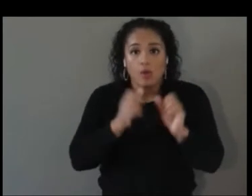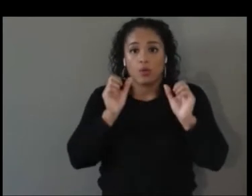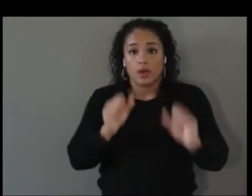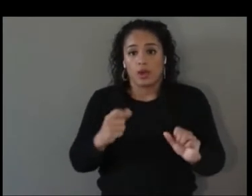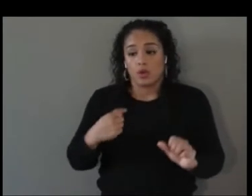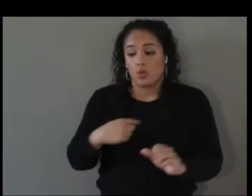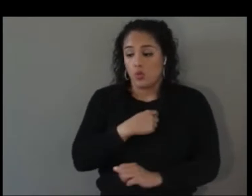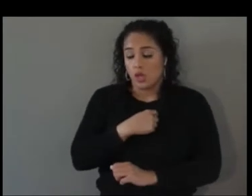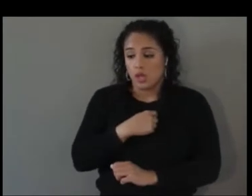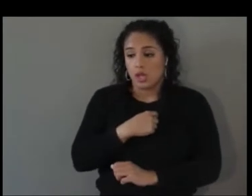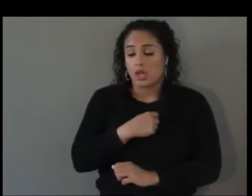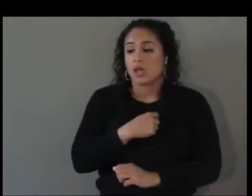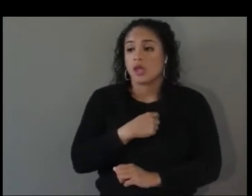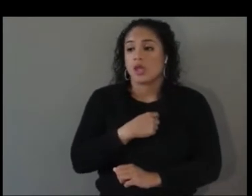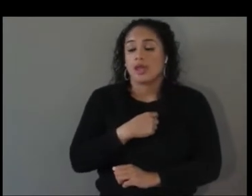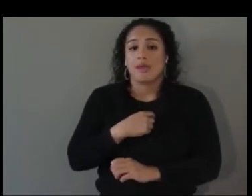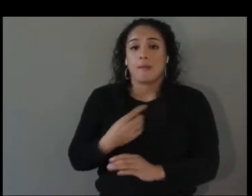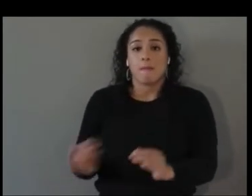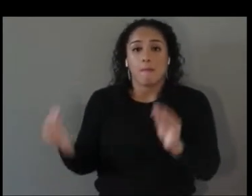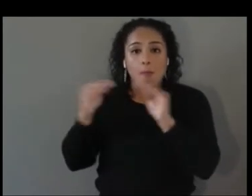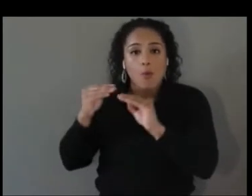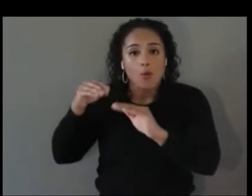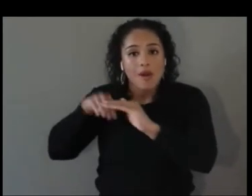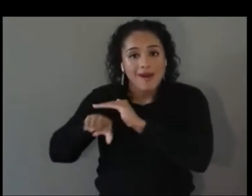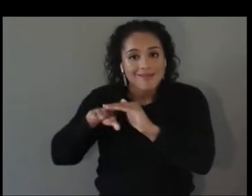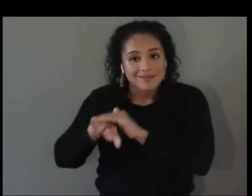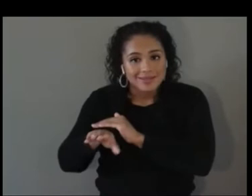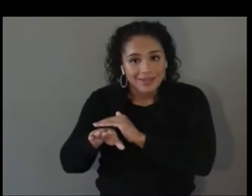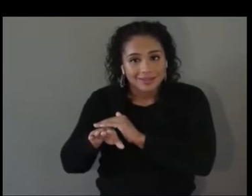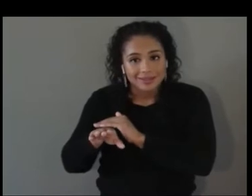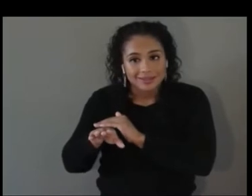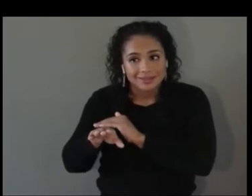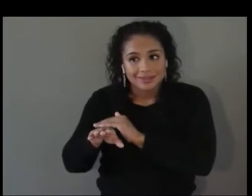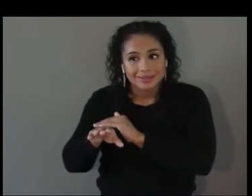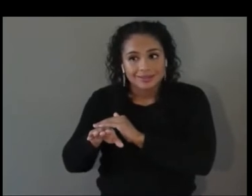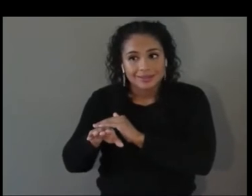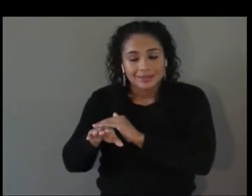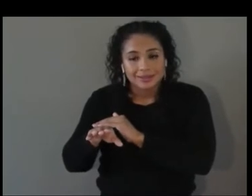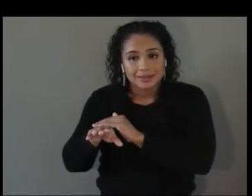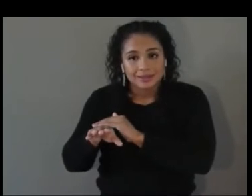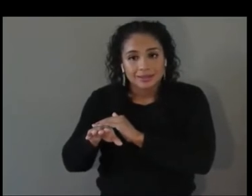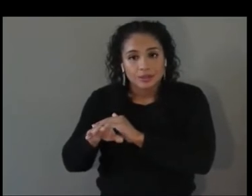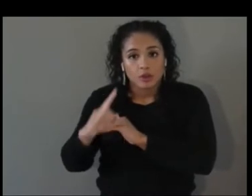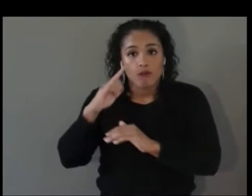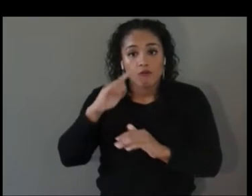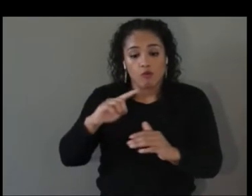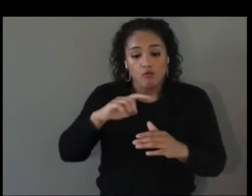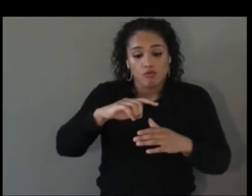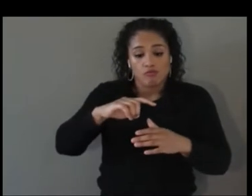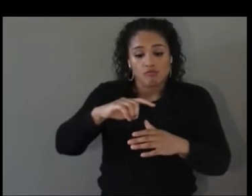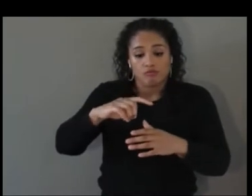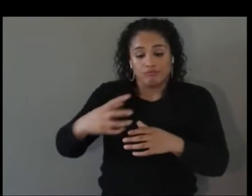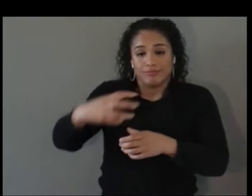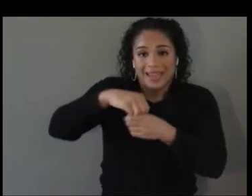accessibility built into content development. Well, here what's you're not going to do.